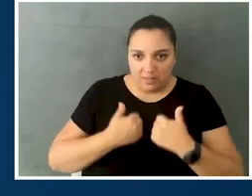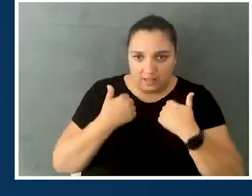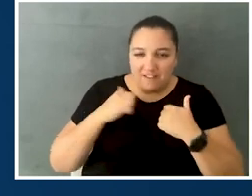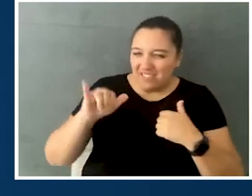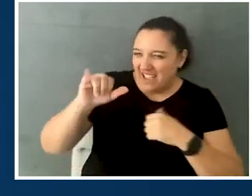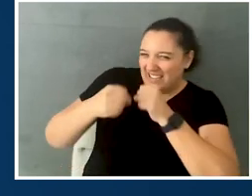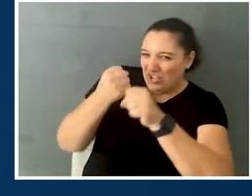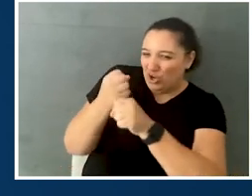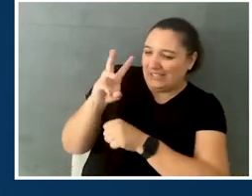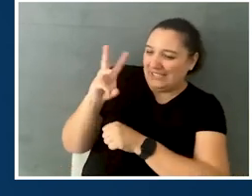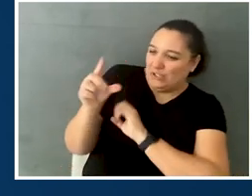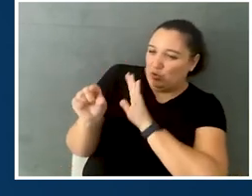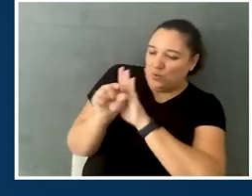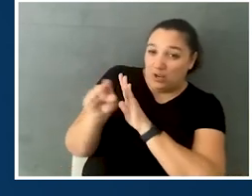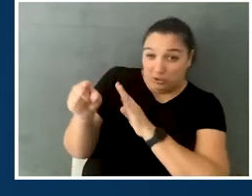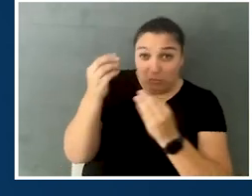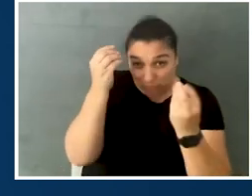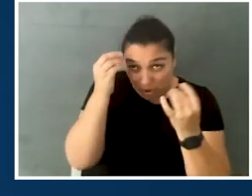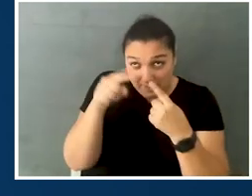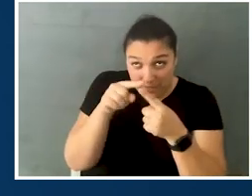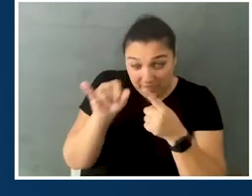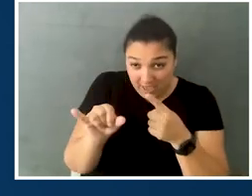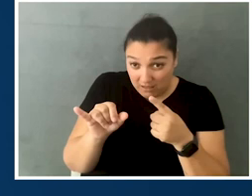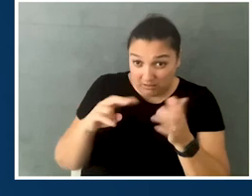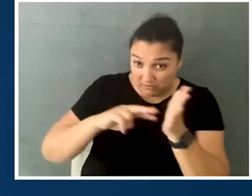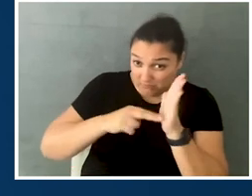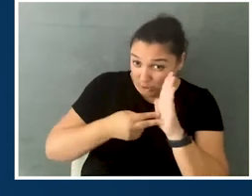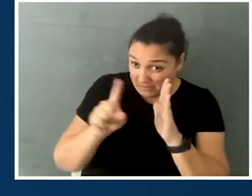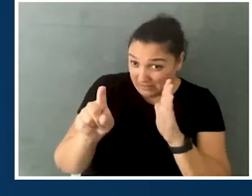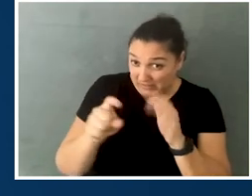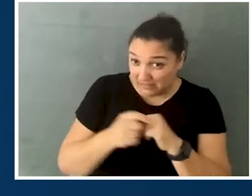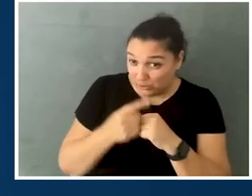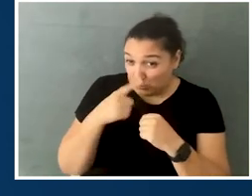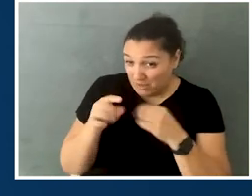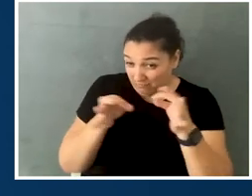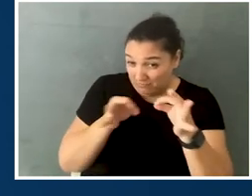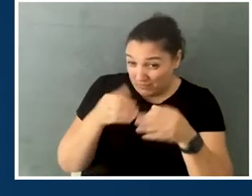Was the sixth-grade year something you really thought about? And talk to us a little bit through that process.